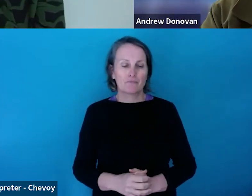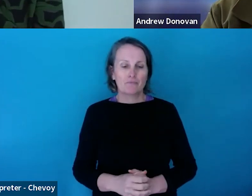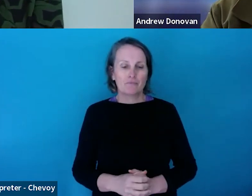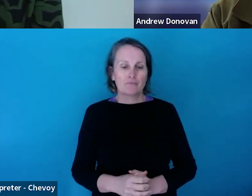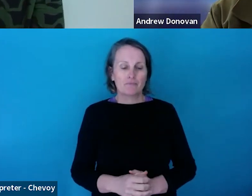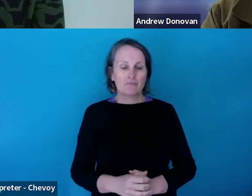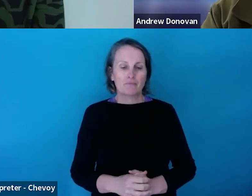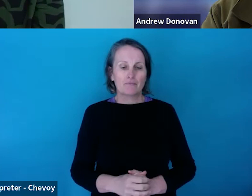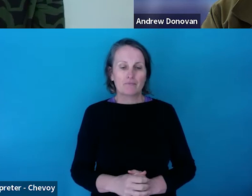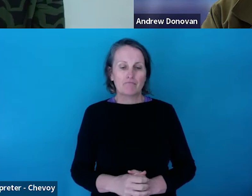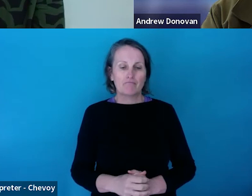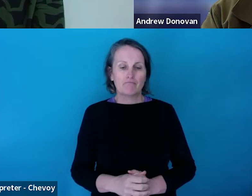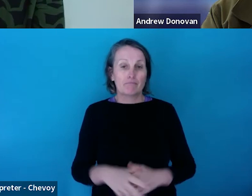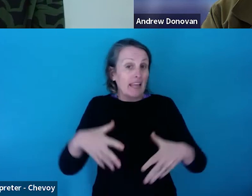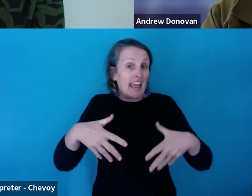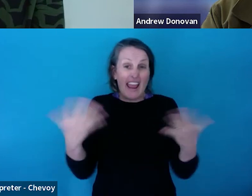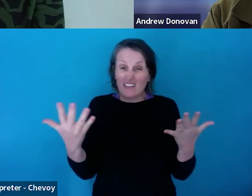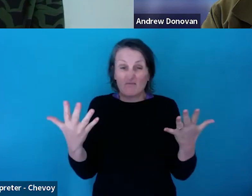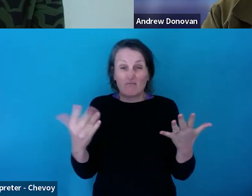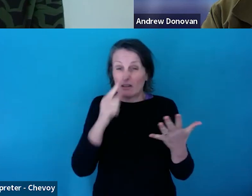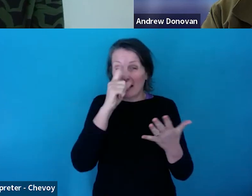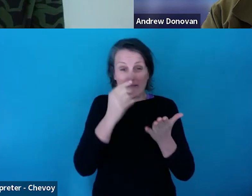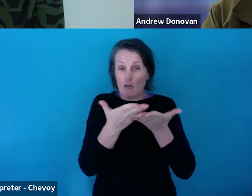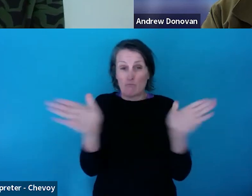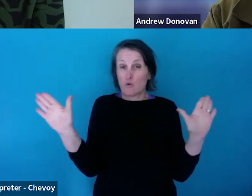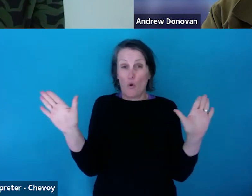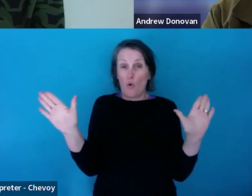things are absolutely valid. It's just